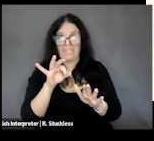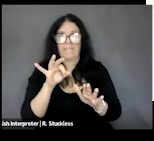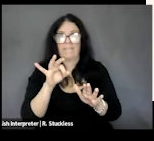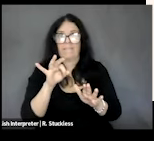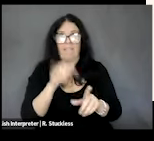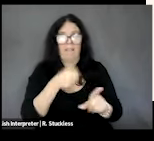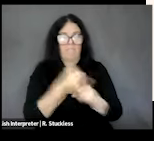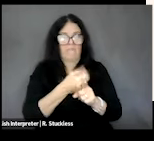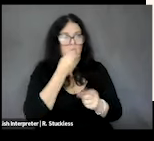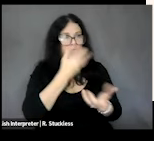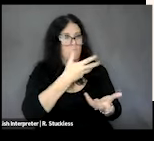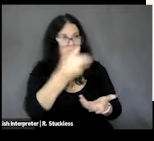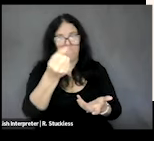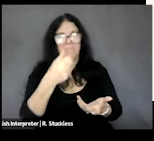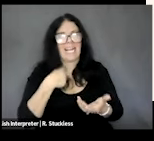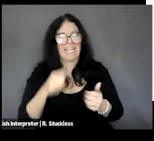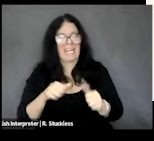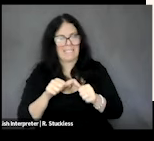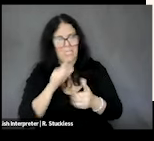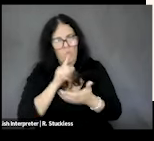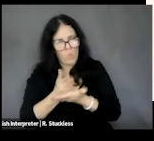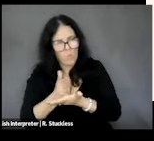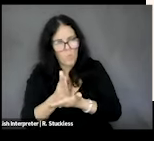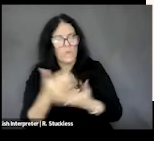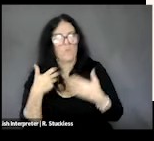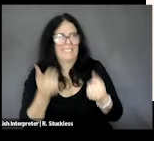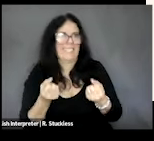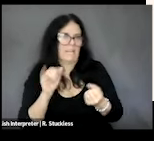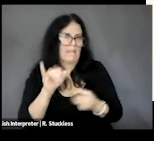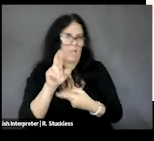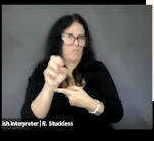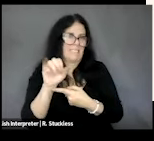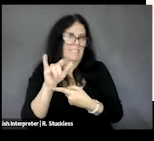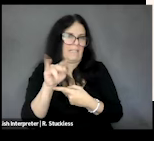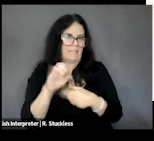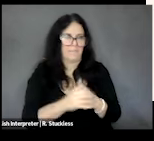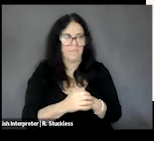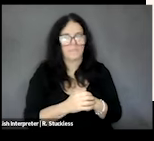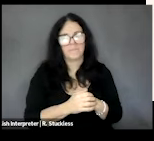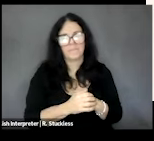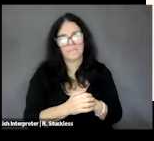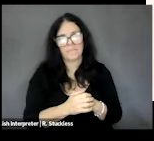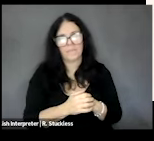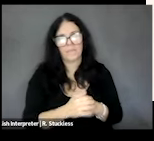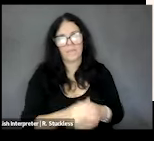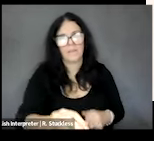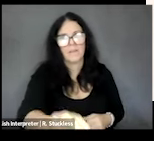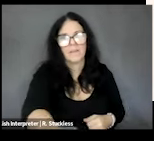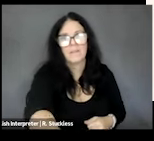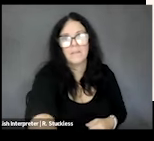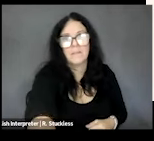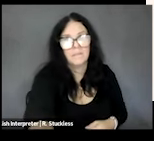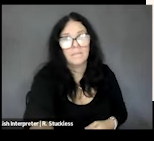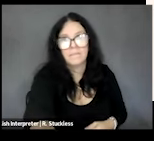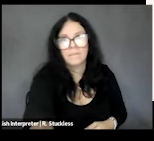okay. So, this is describing food and nutrition security in general